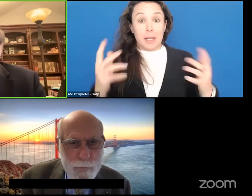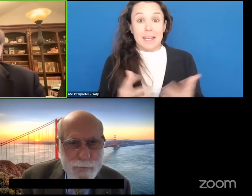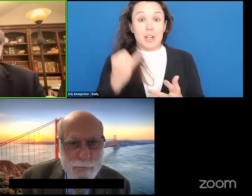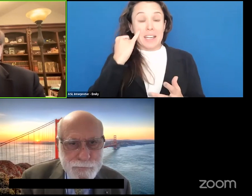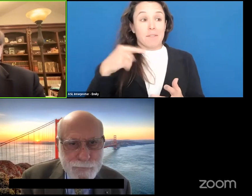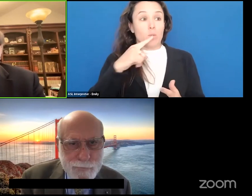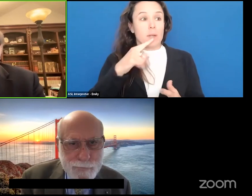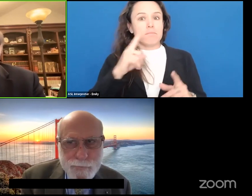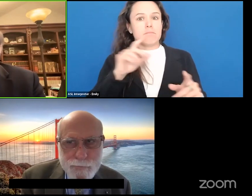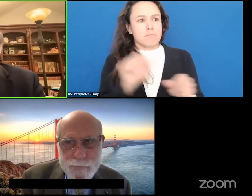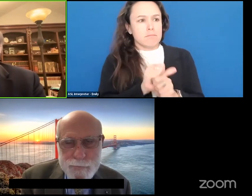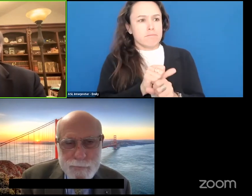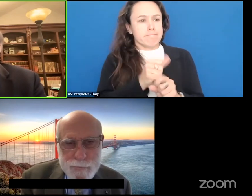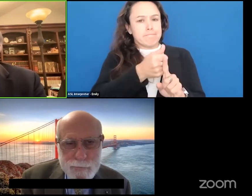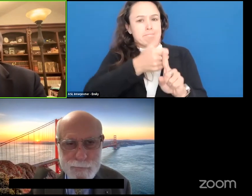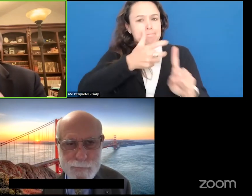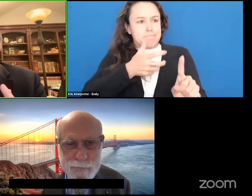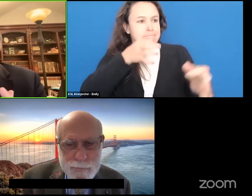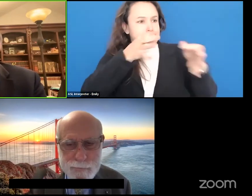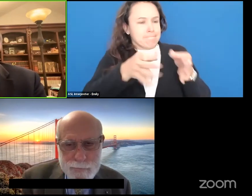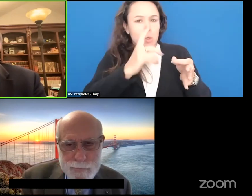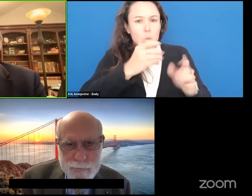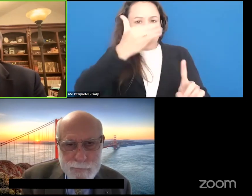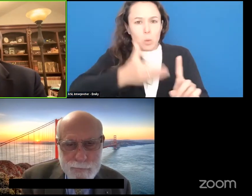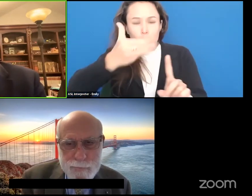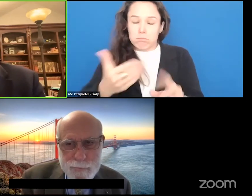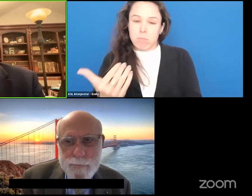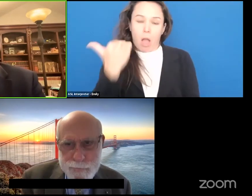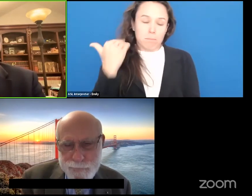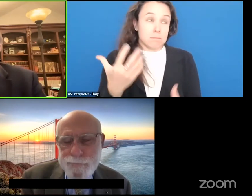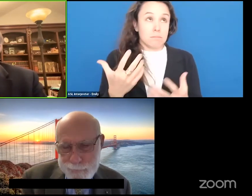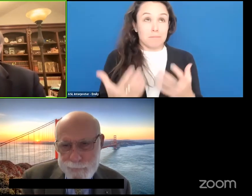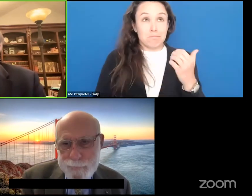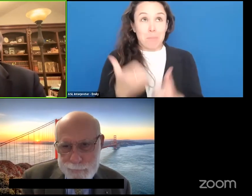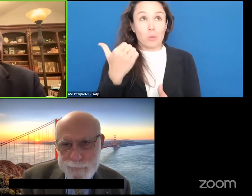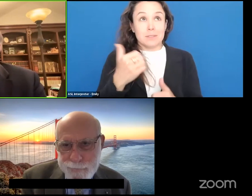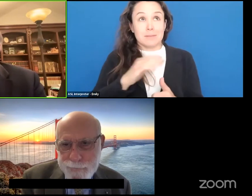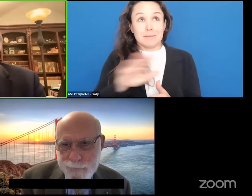introductions we would have used up a great portion or most of the panel's time.